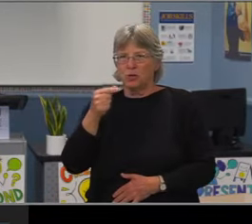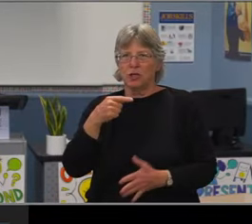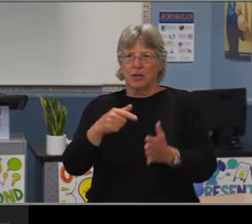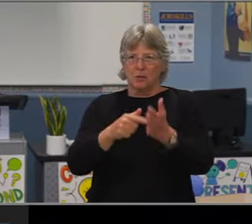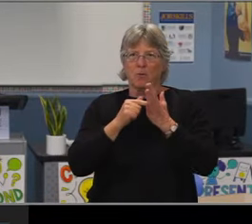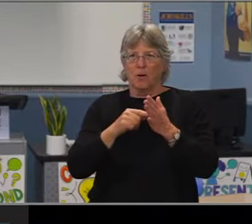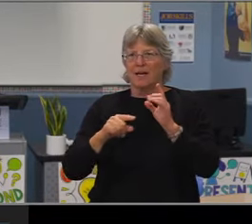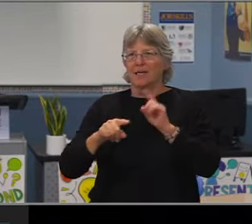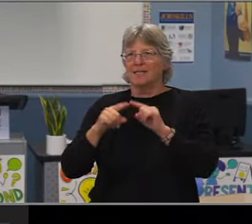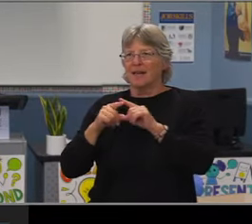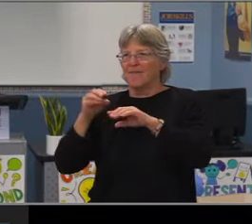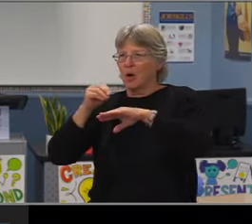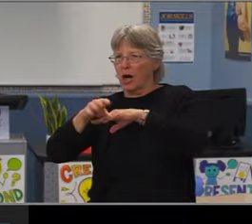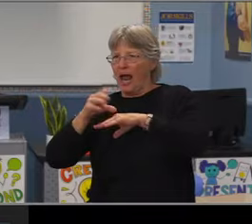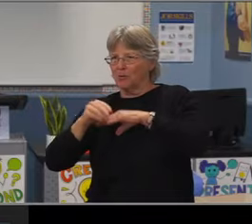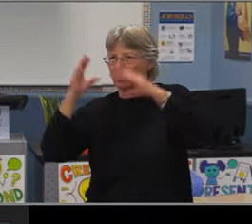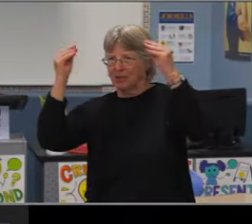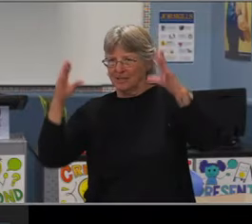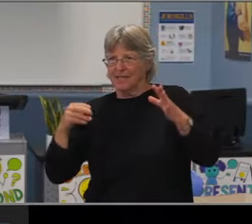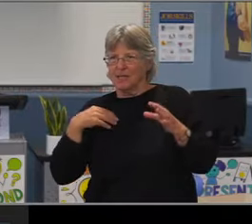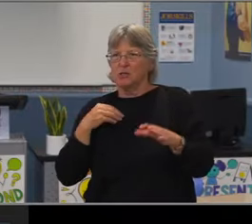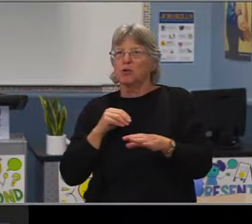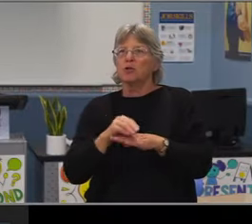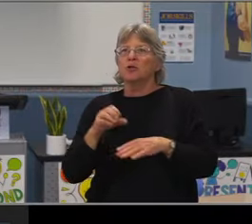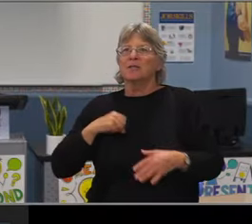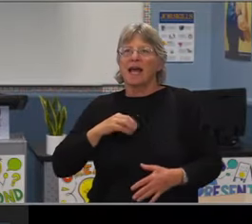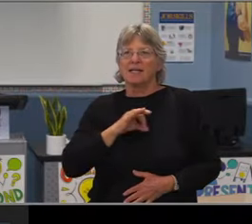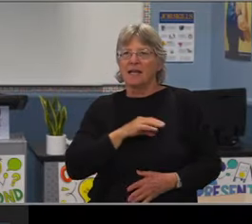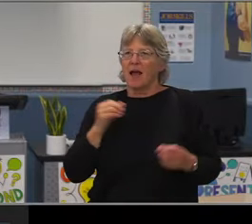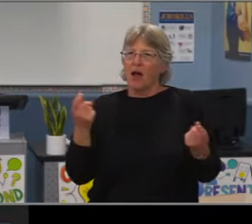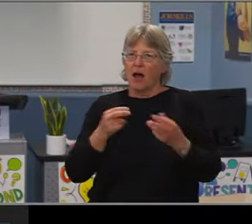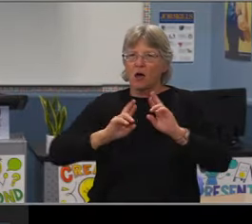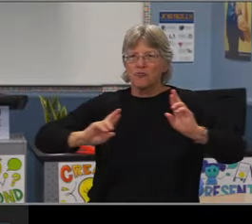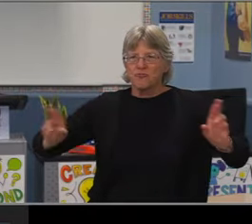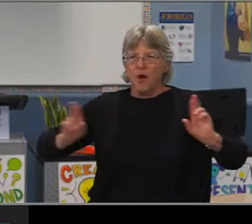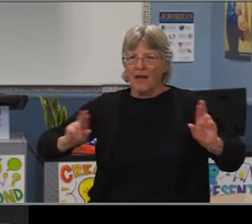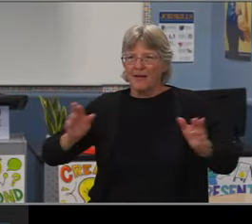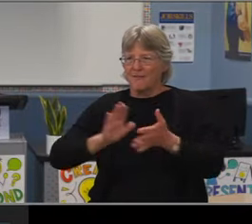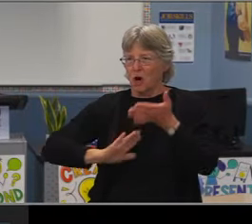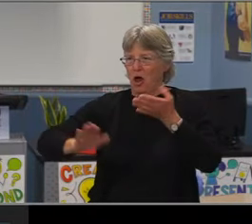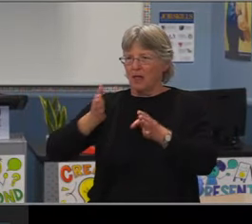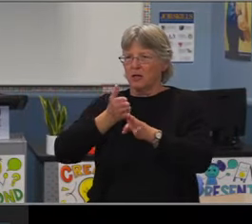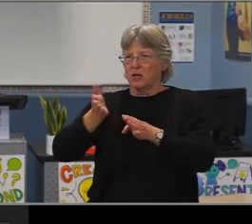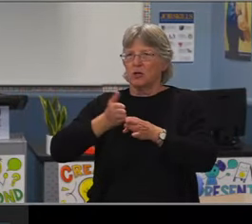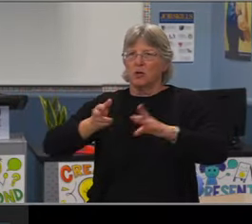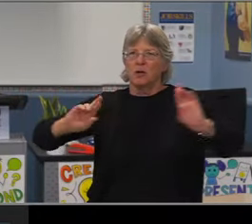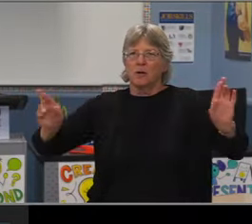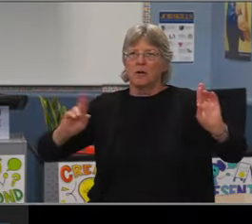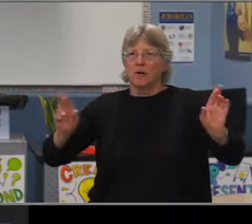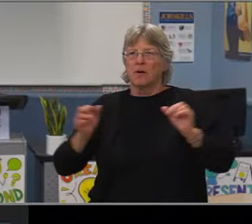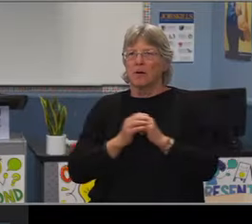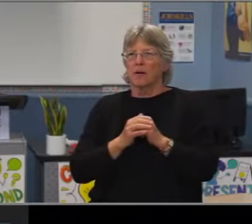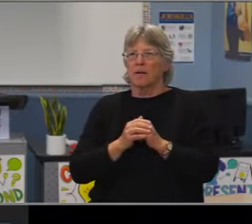[Cindy] Cindy Young, item not listed on the agenda for this evening's board meeting. Good evening, president Craighead, members of the board,